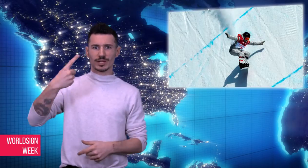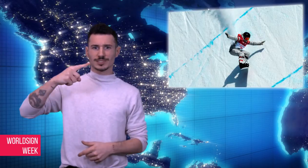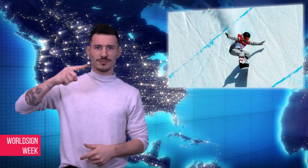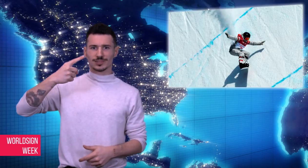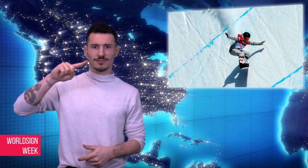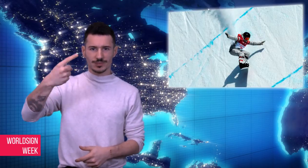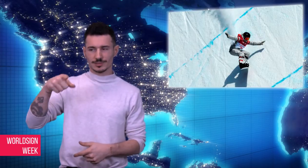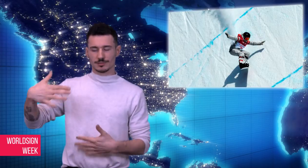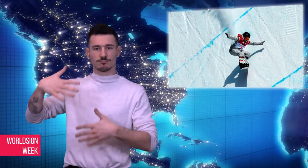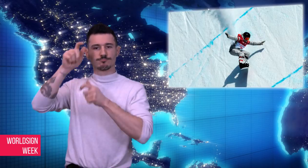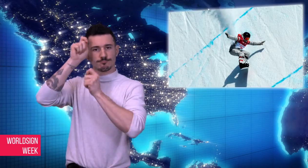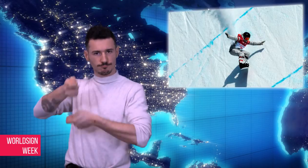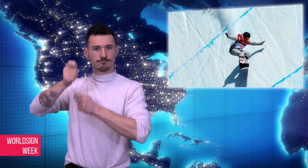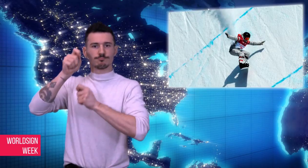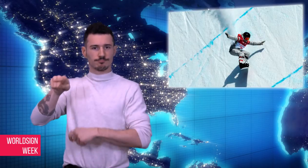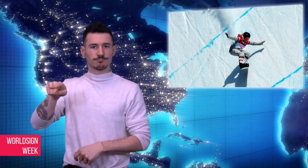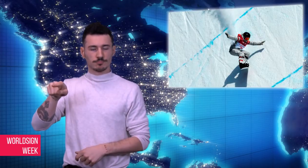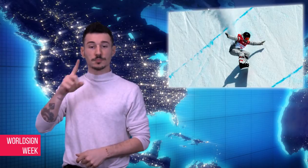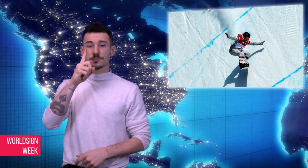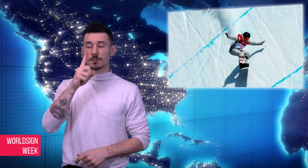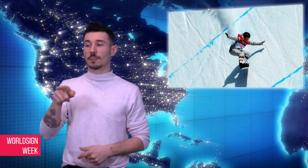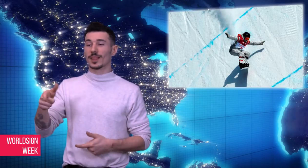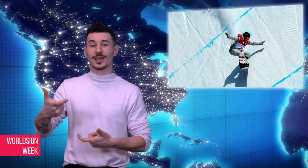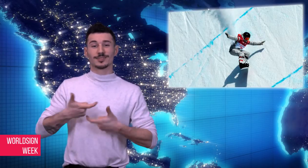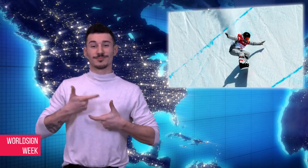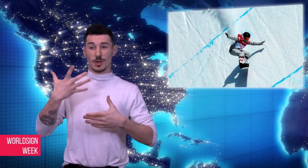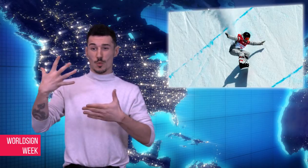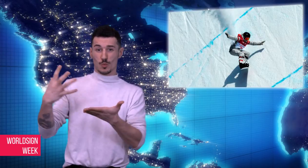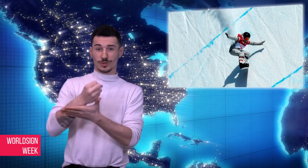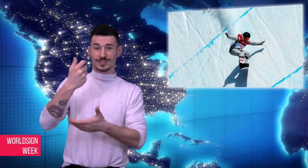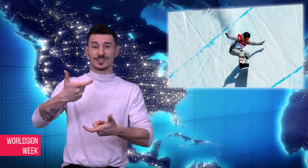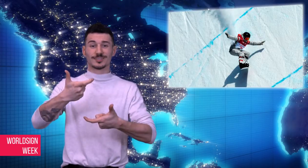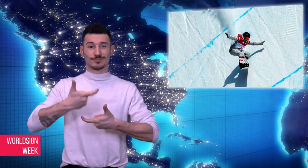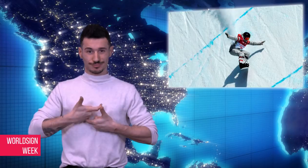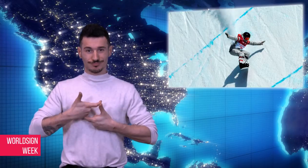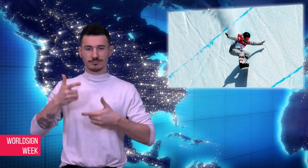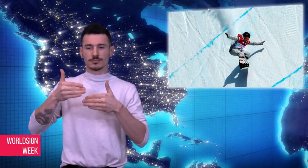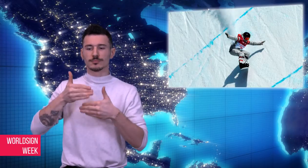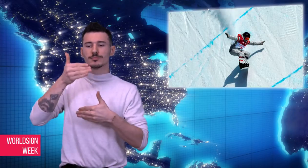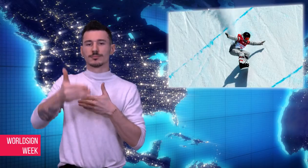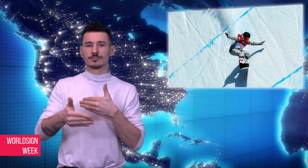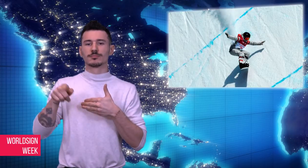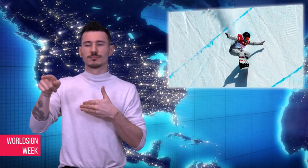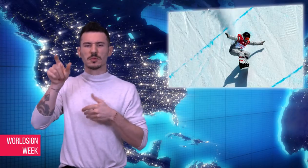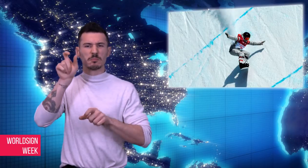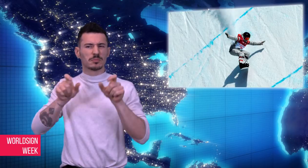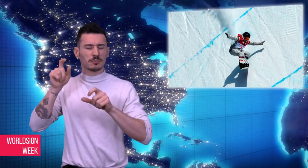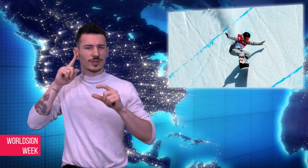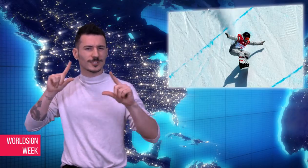harassment followed shortly after his win.